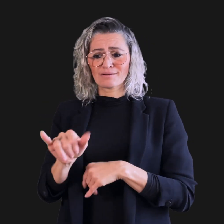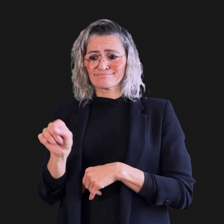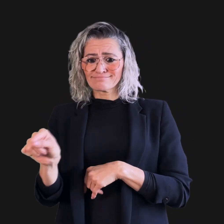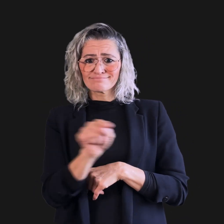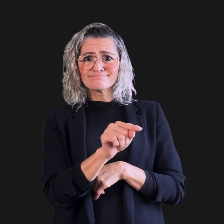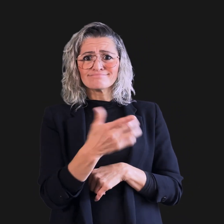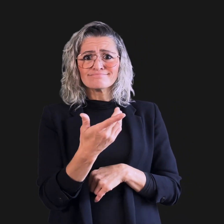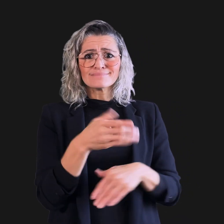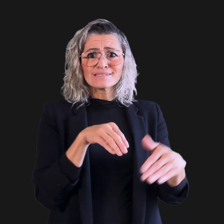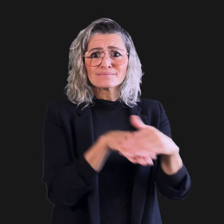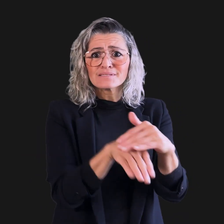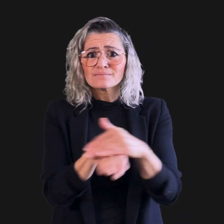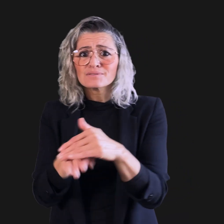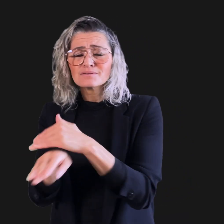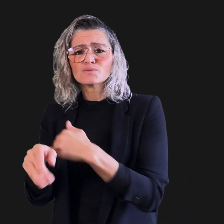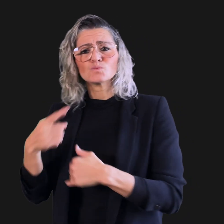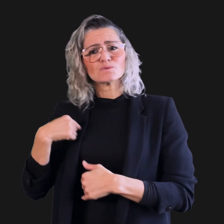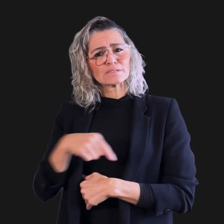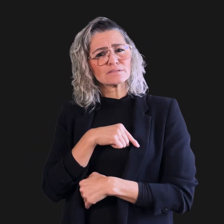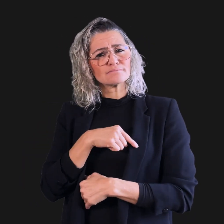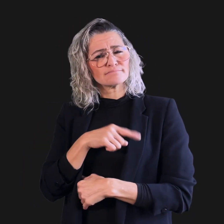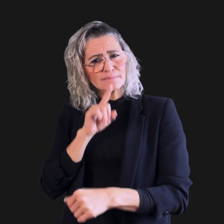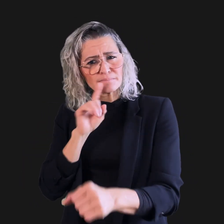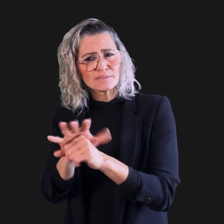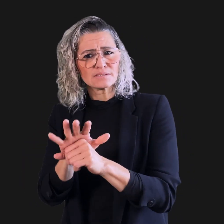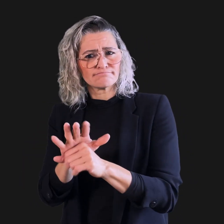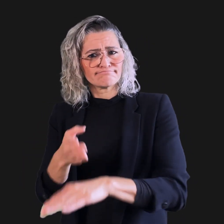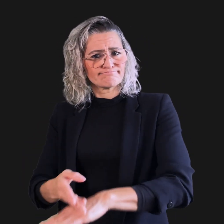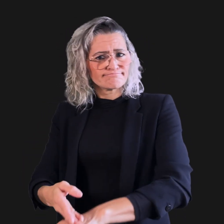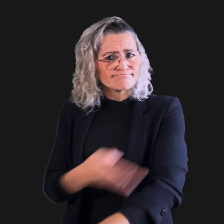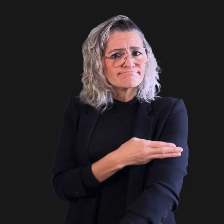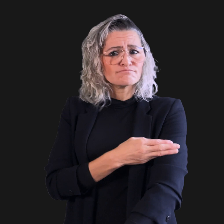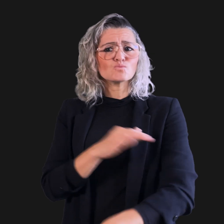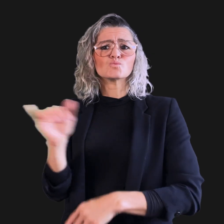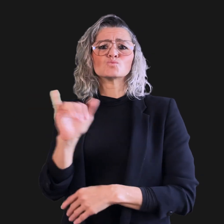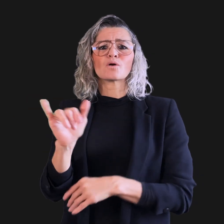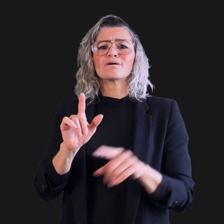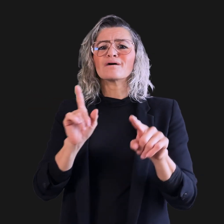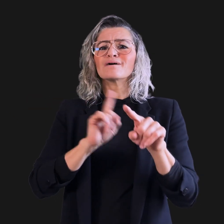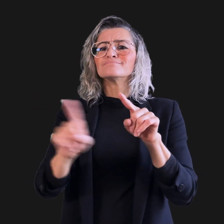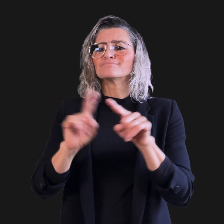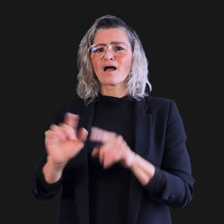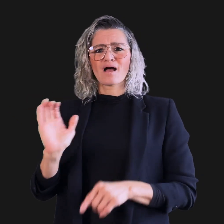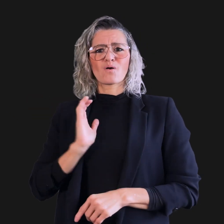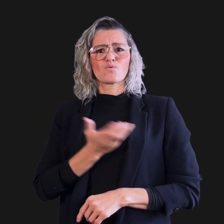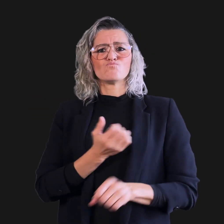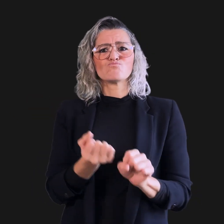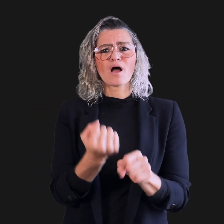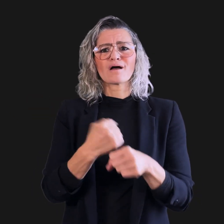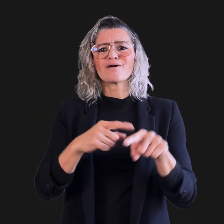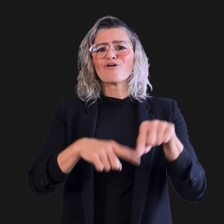audits and enforcement processes, including by building accessibility